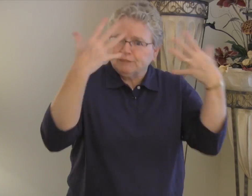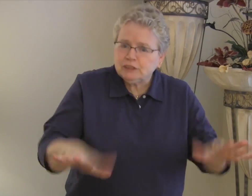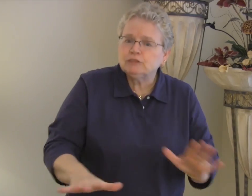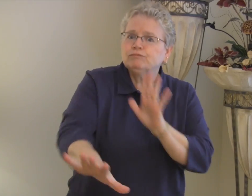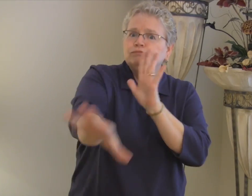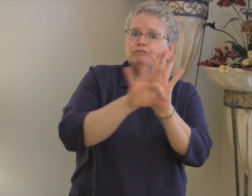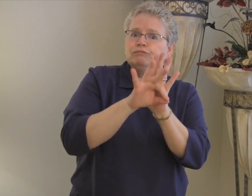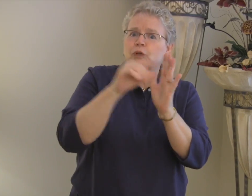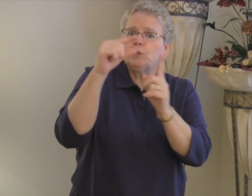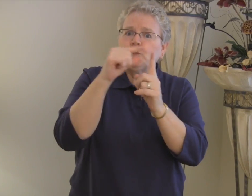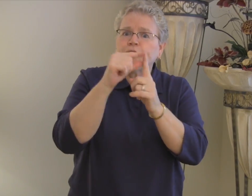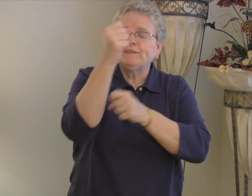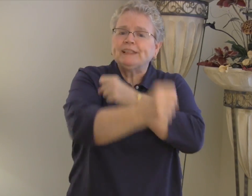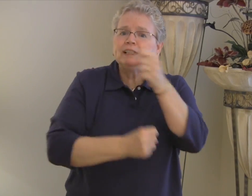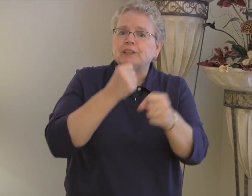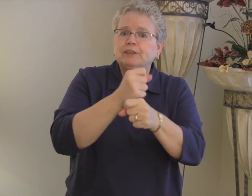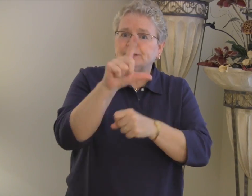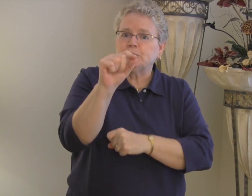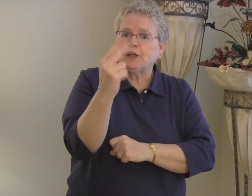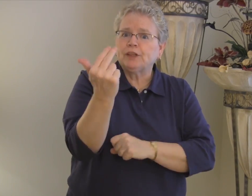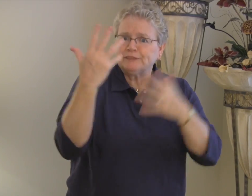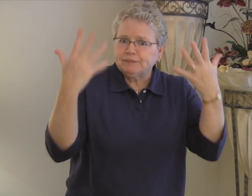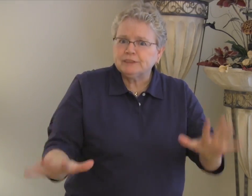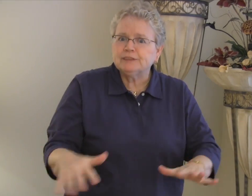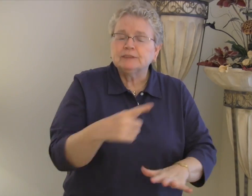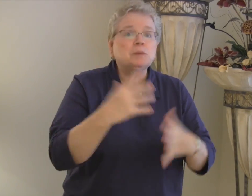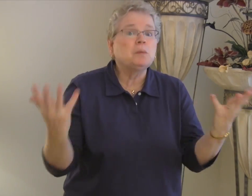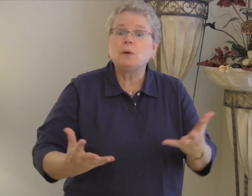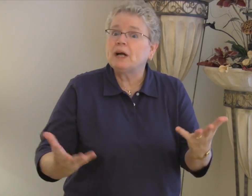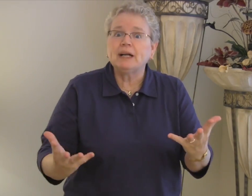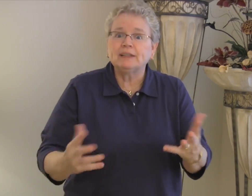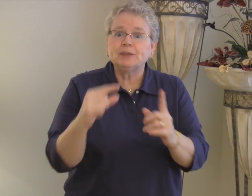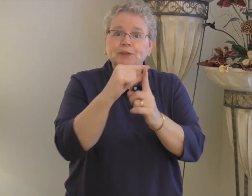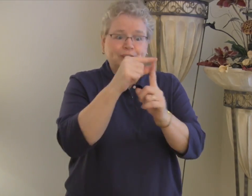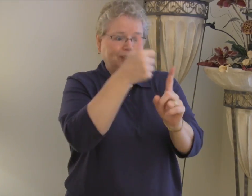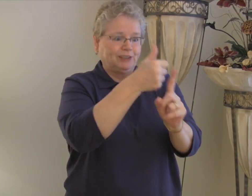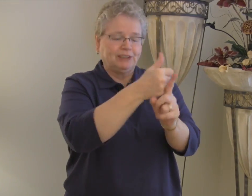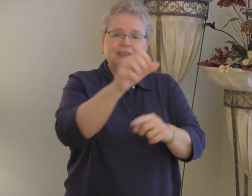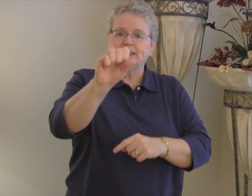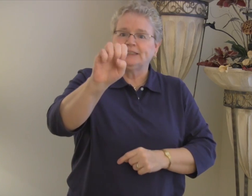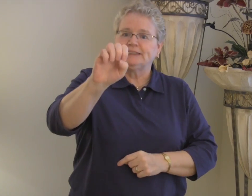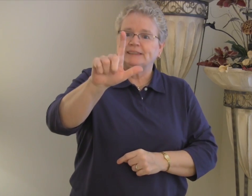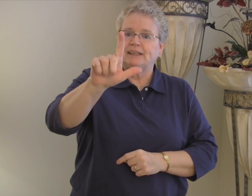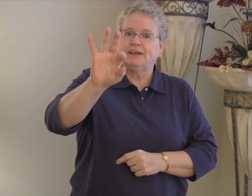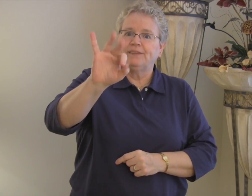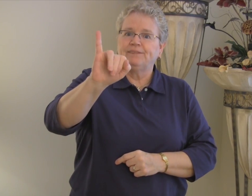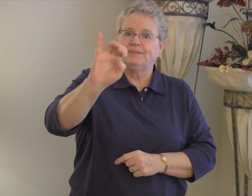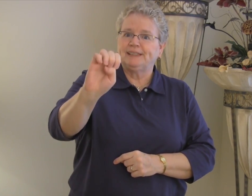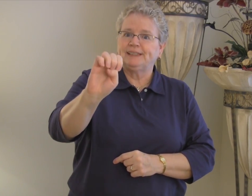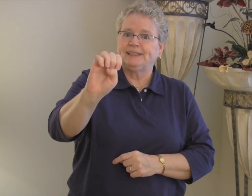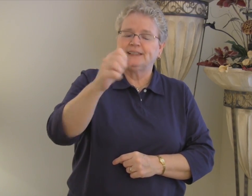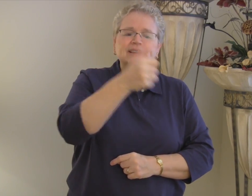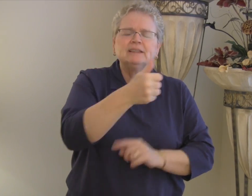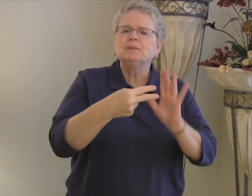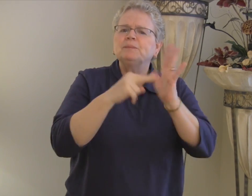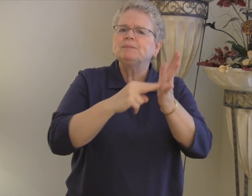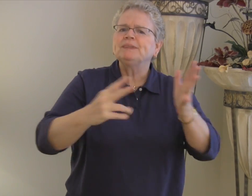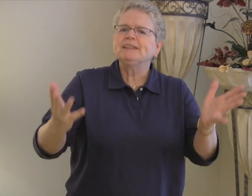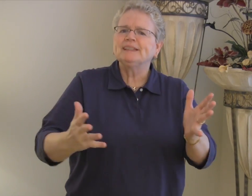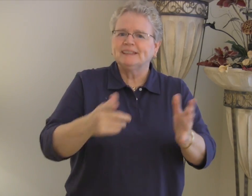the English word has been selected for 2013 recently. The chosen word is “selfie” and it is a type of